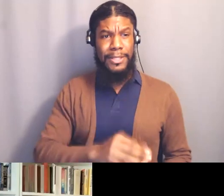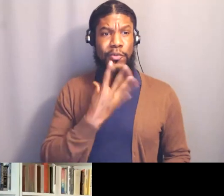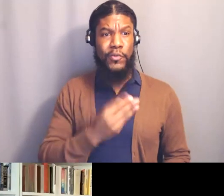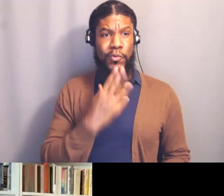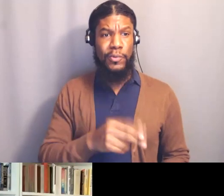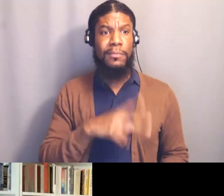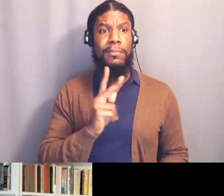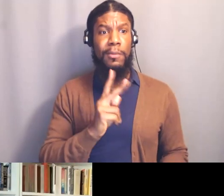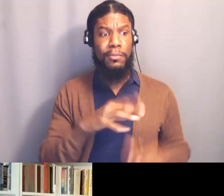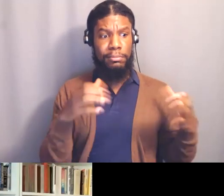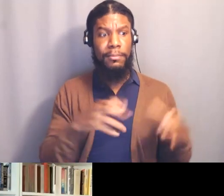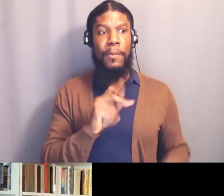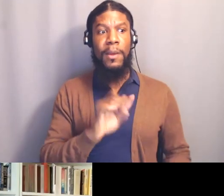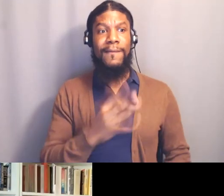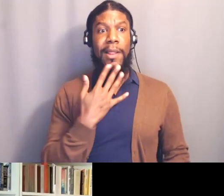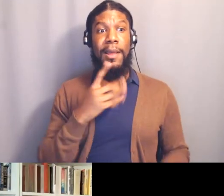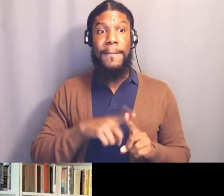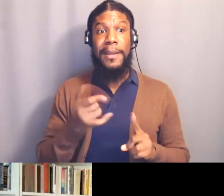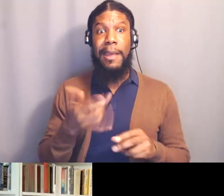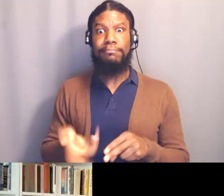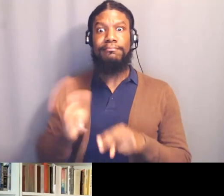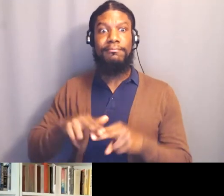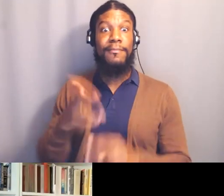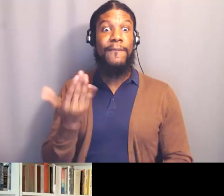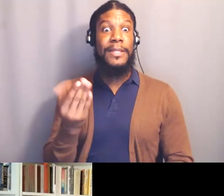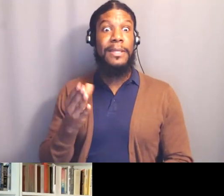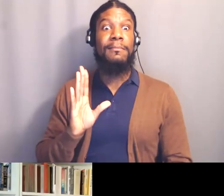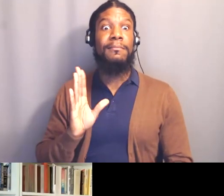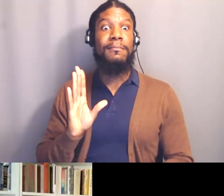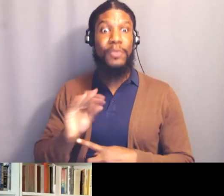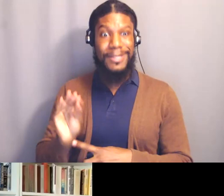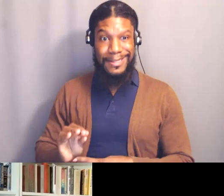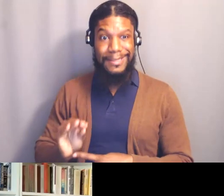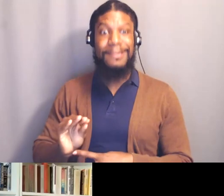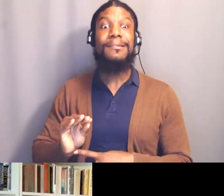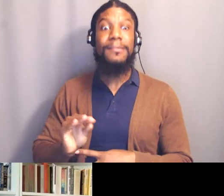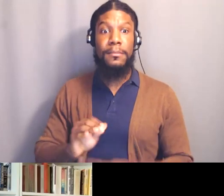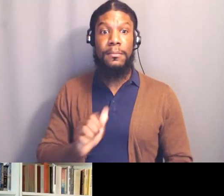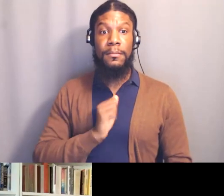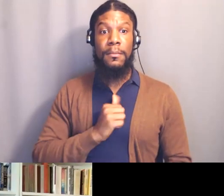but this one said it was 15%, and I led a program yesterday that uplifted that idea,